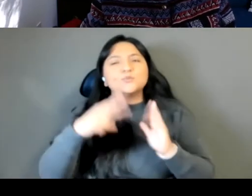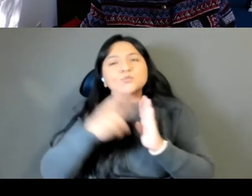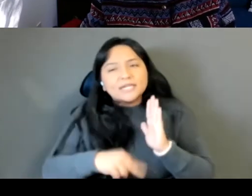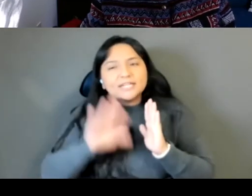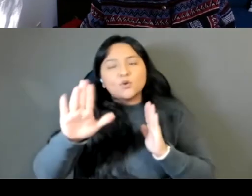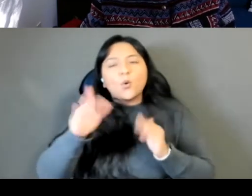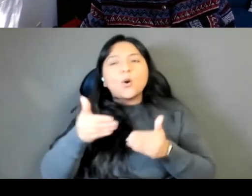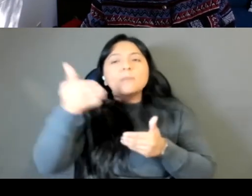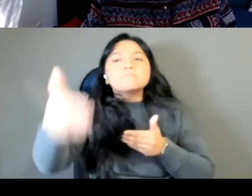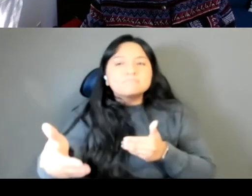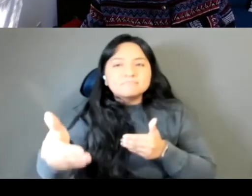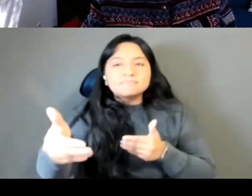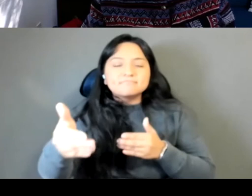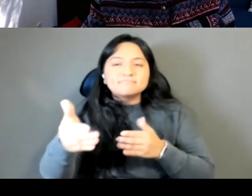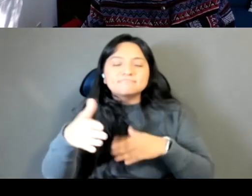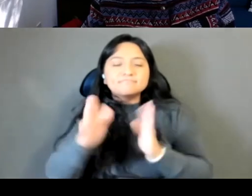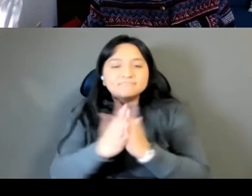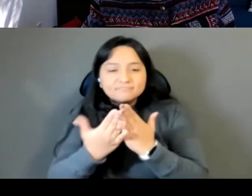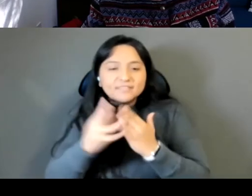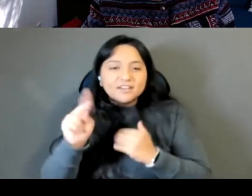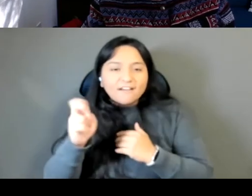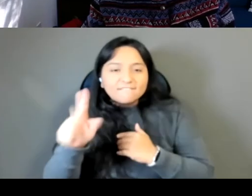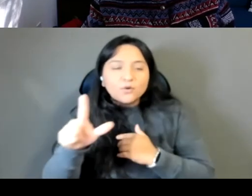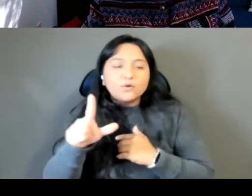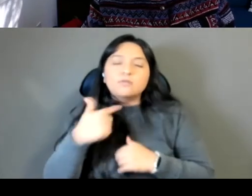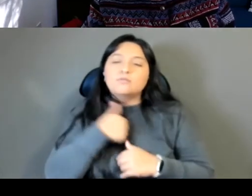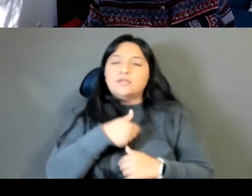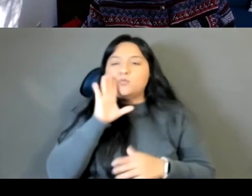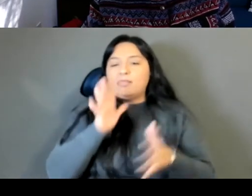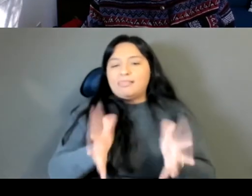We're going to leave this room open for a few more minutes so people can chat in the